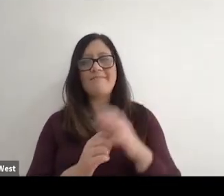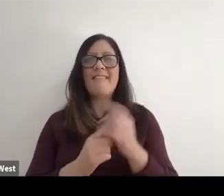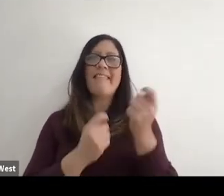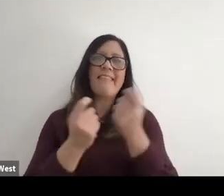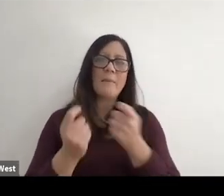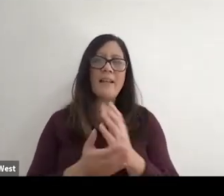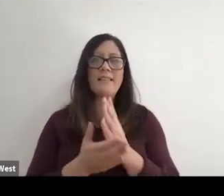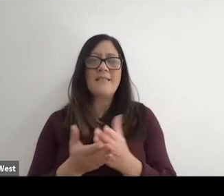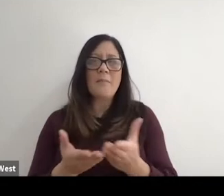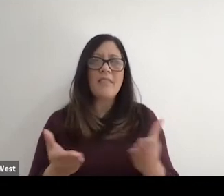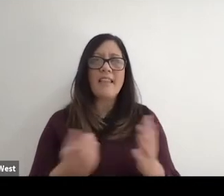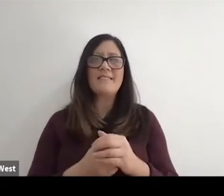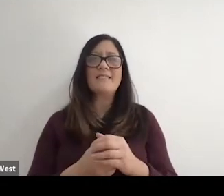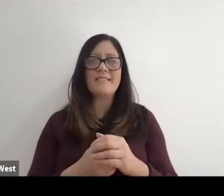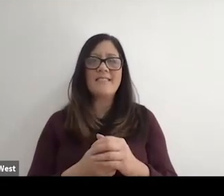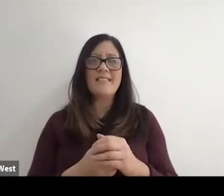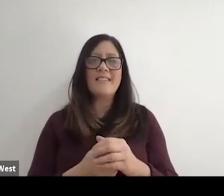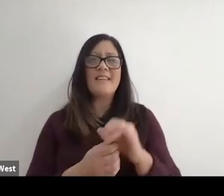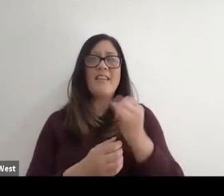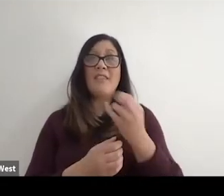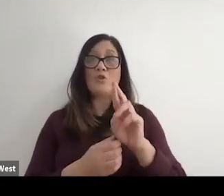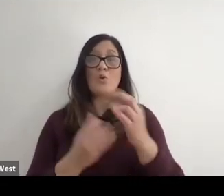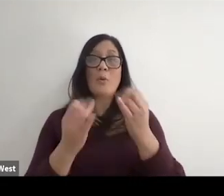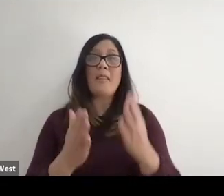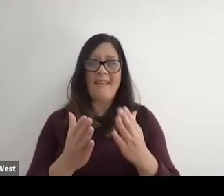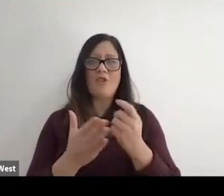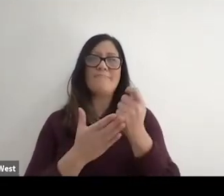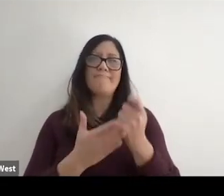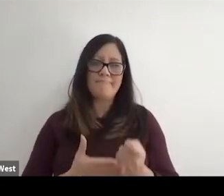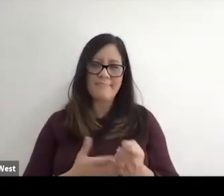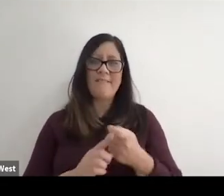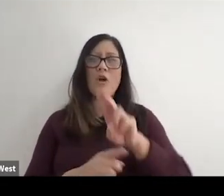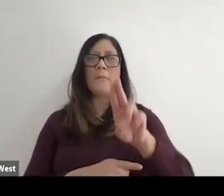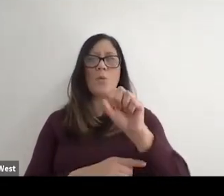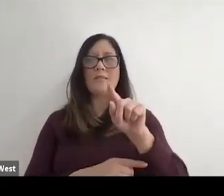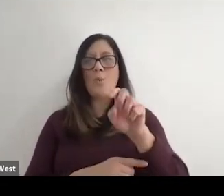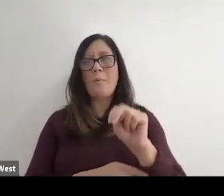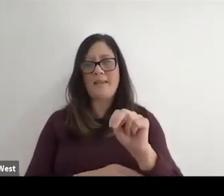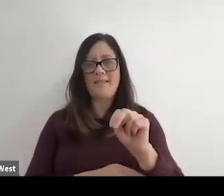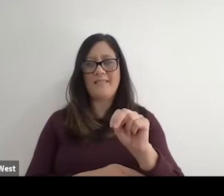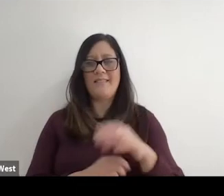They eliminate all the junior players from playing in the US Open. So the US Open is not just